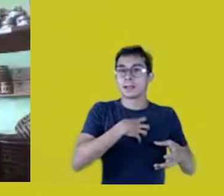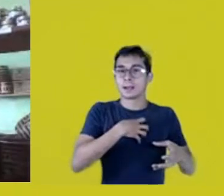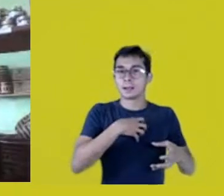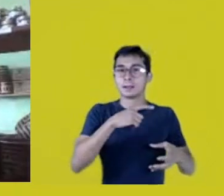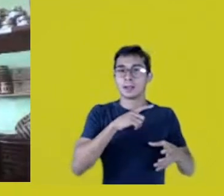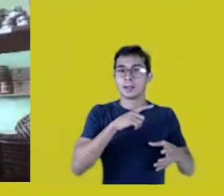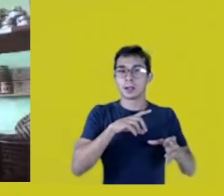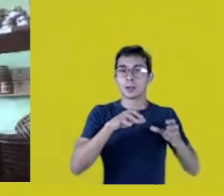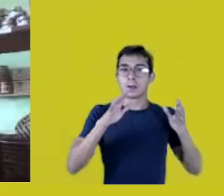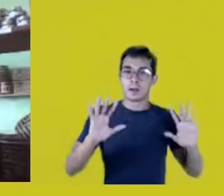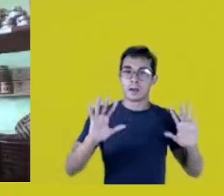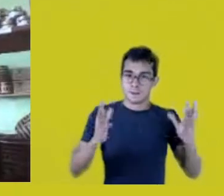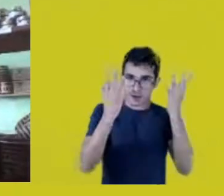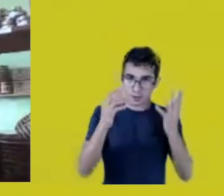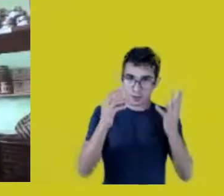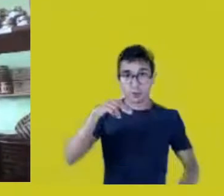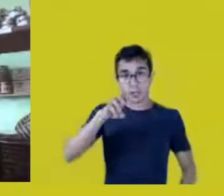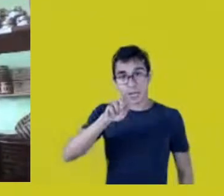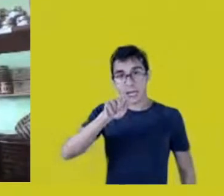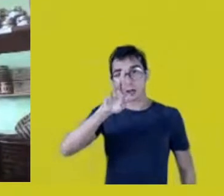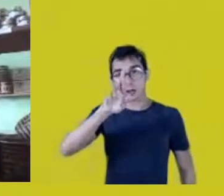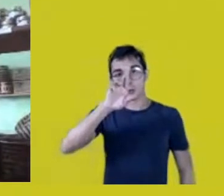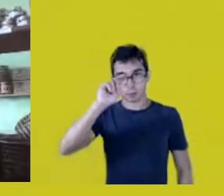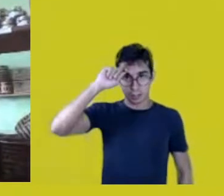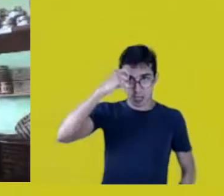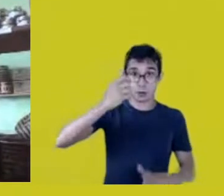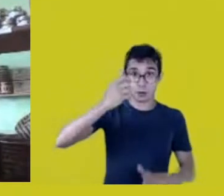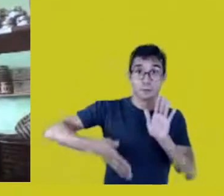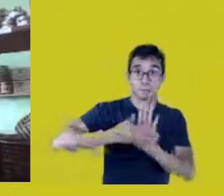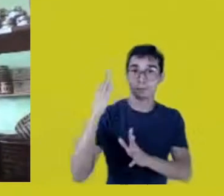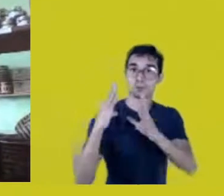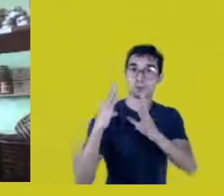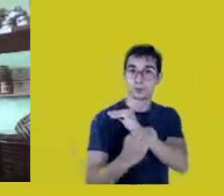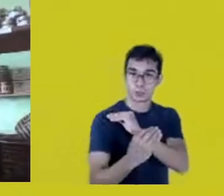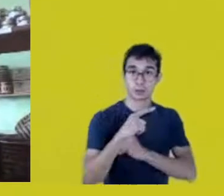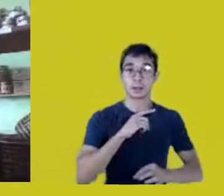and they do a project every year called Giving Back.